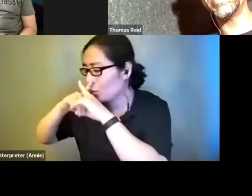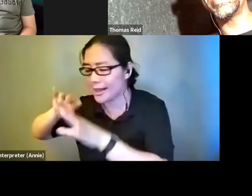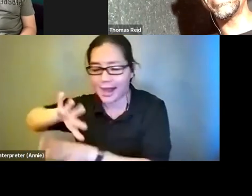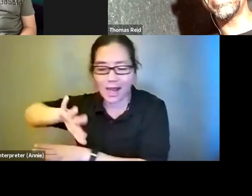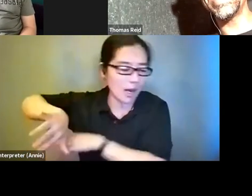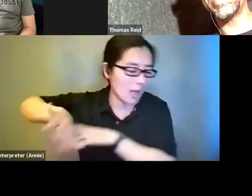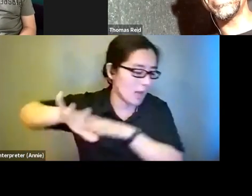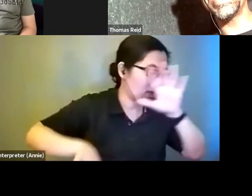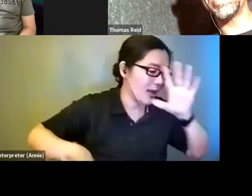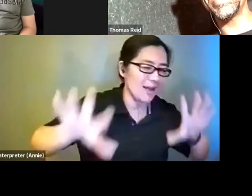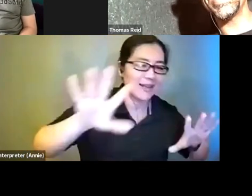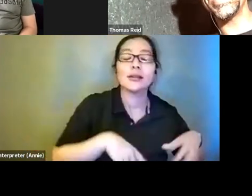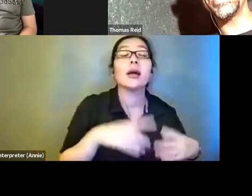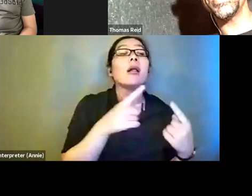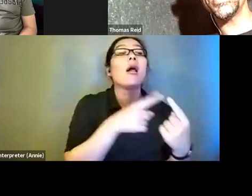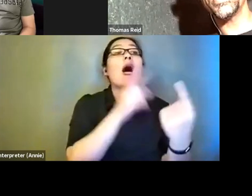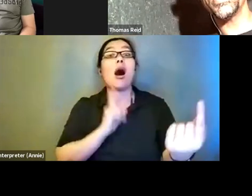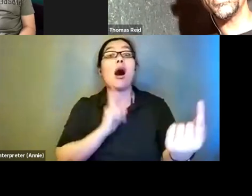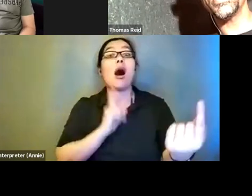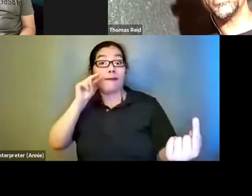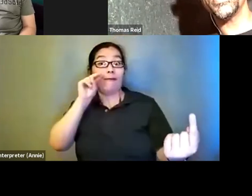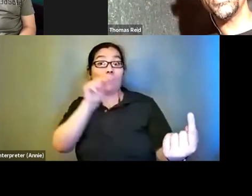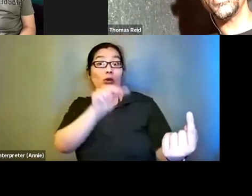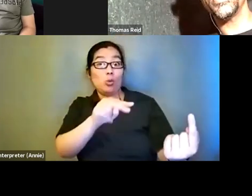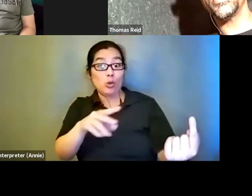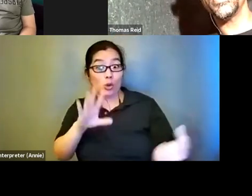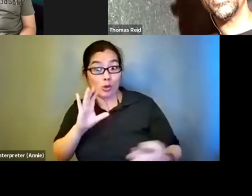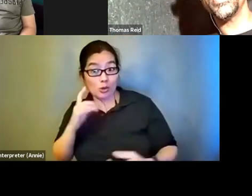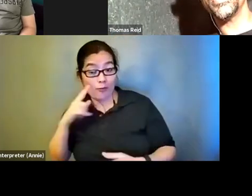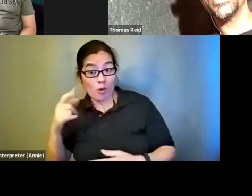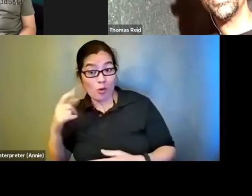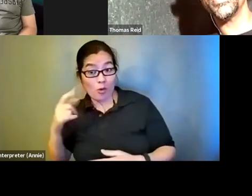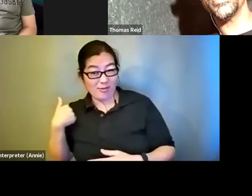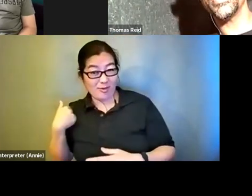The opposite viewpoint you were looking for. I can tell you this, if I was doing